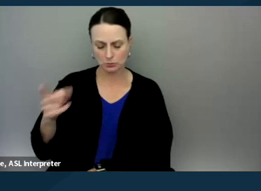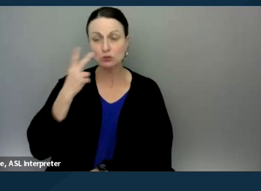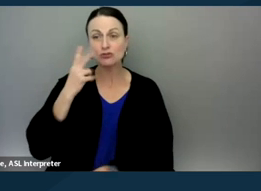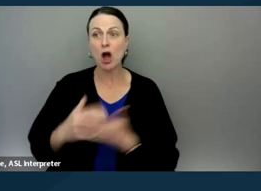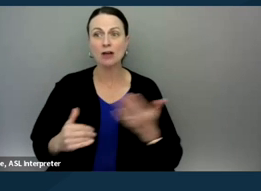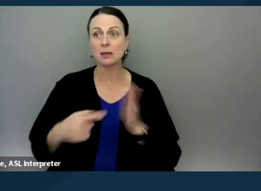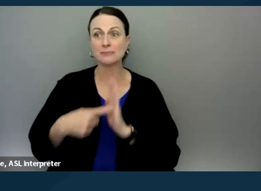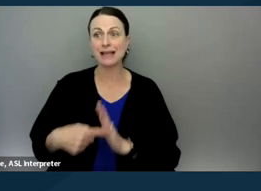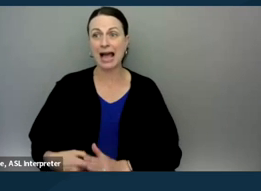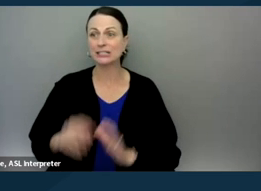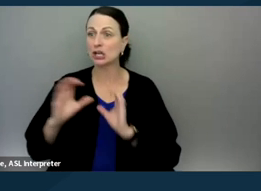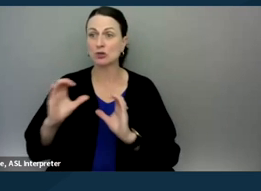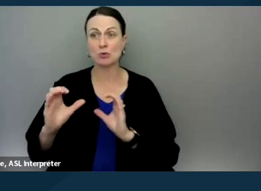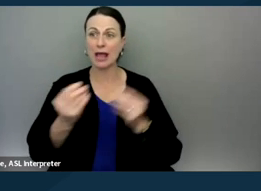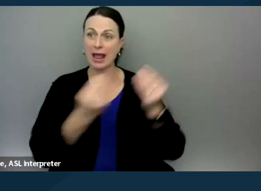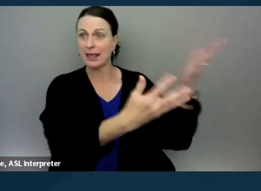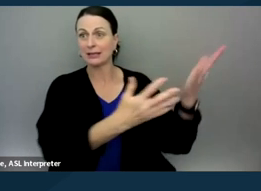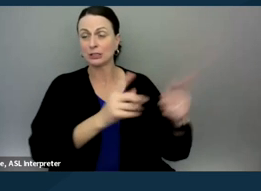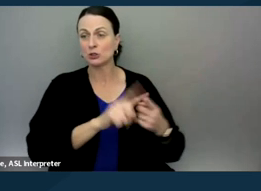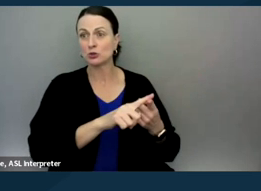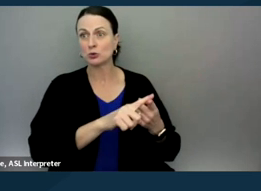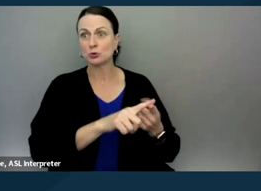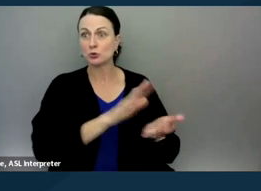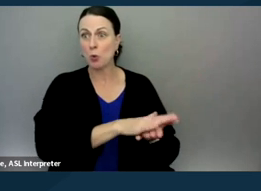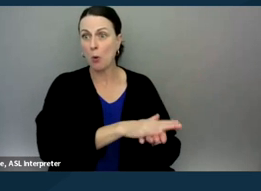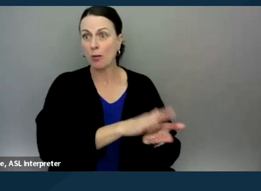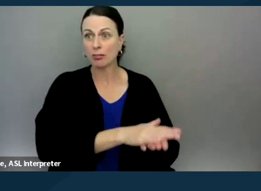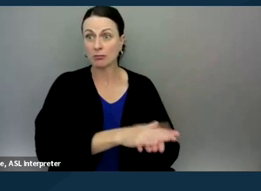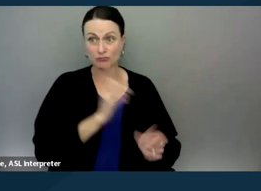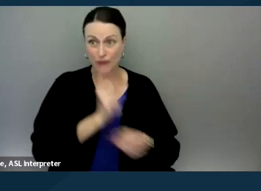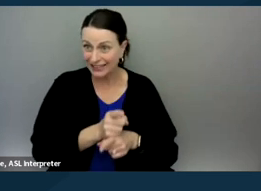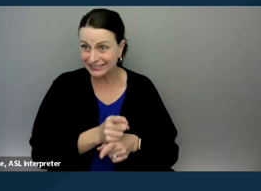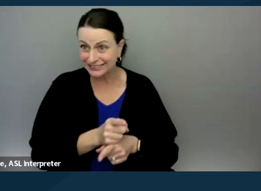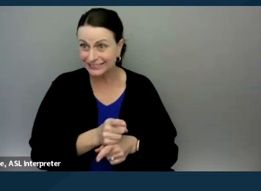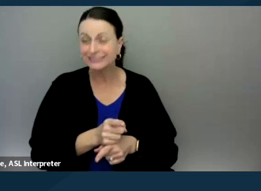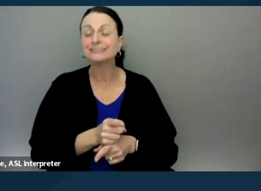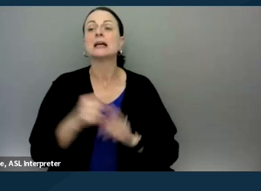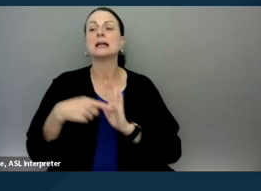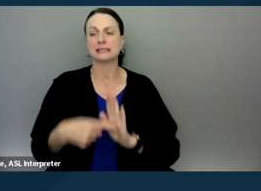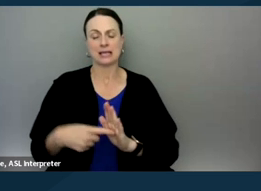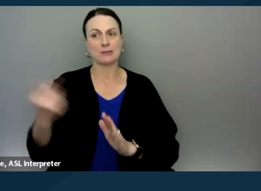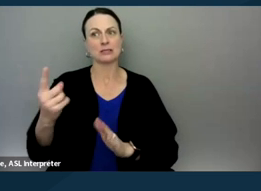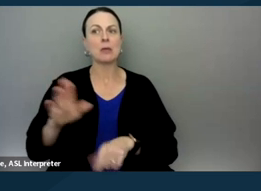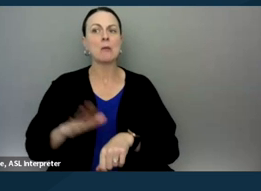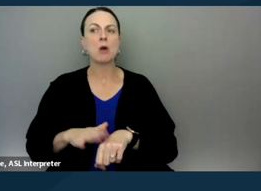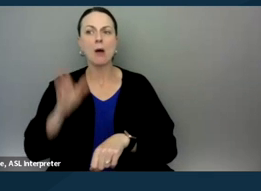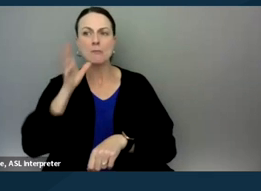and that you communicated that to the school, correct? And that's an example of something that can prompt the parent to write it down themselves